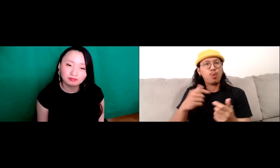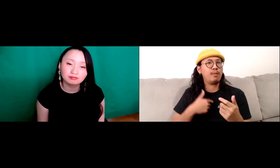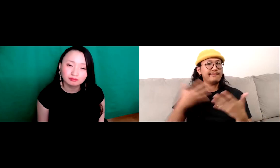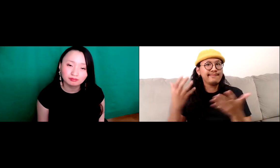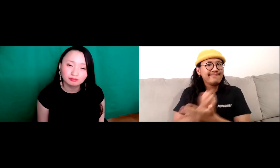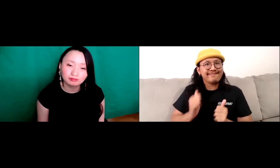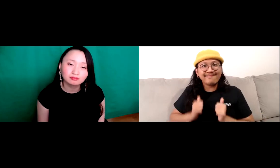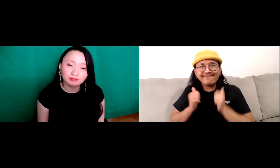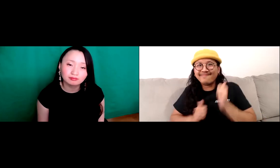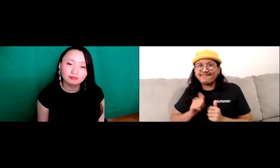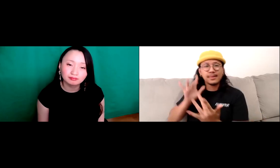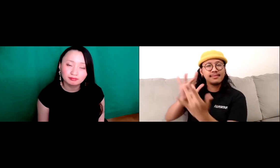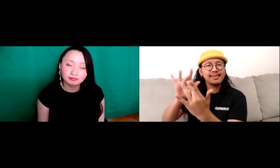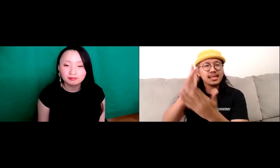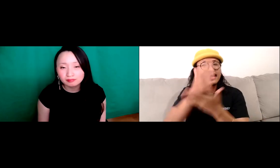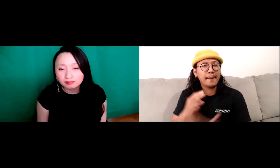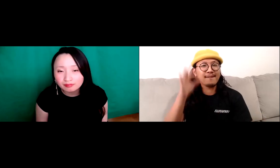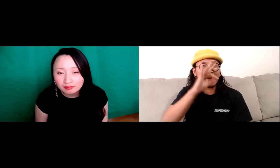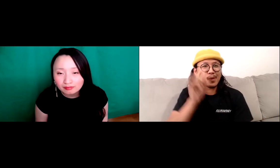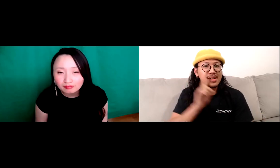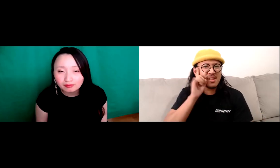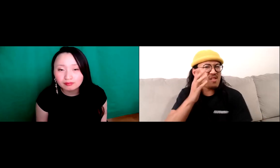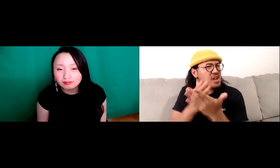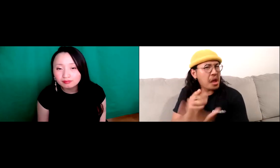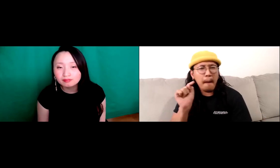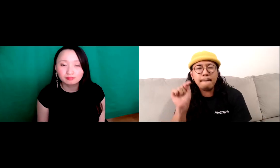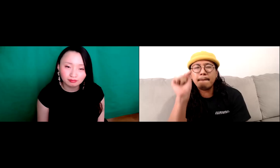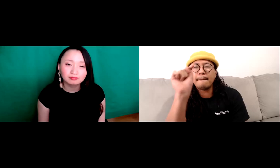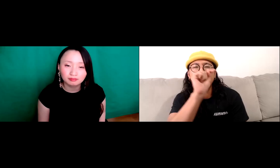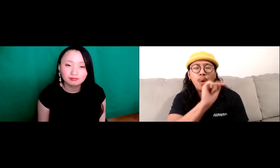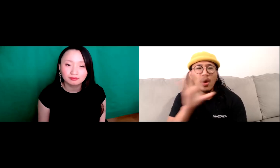there either a little bit more than the other groups, but still not enough.